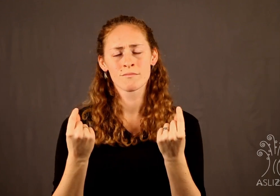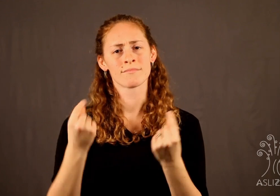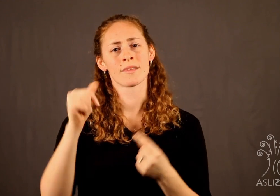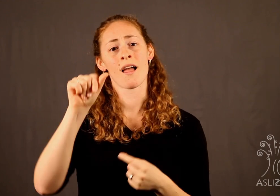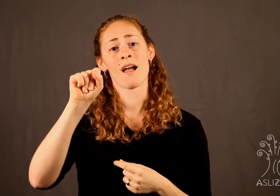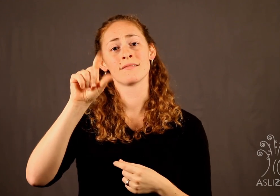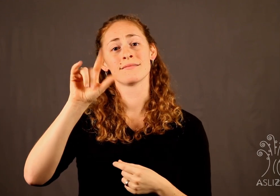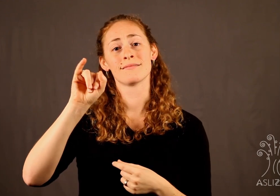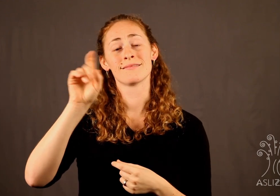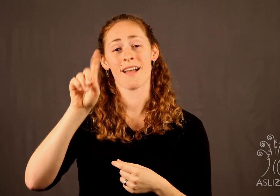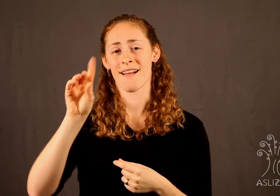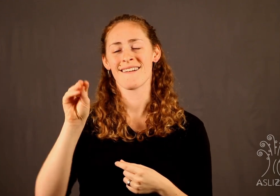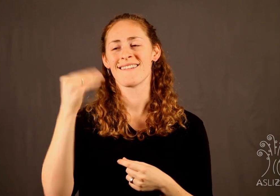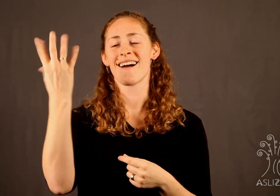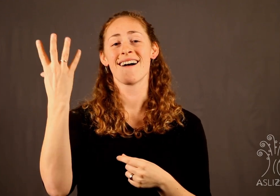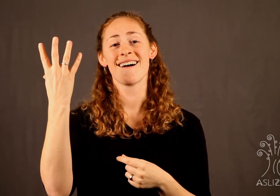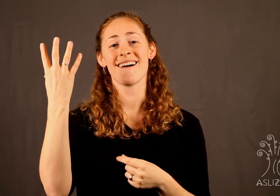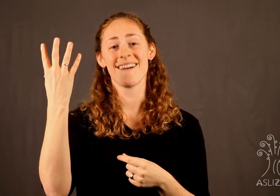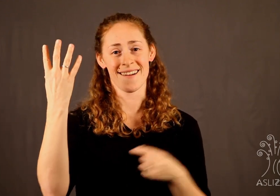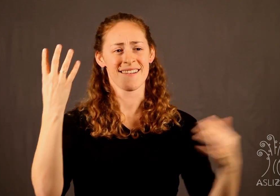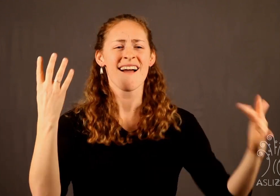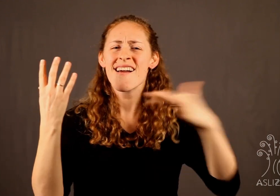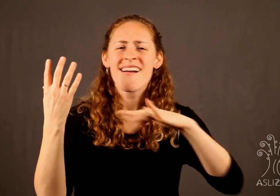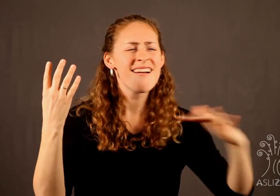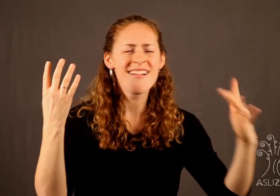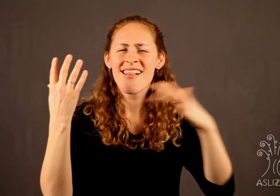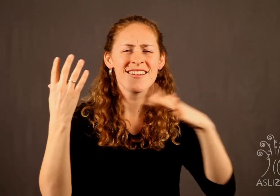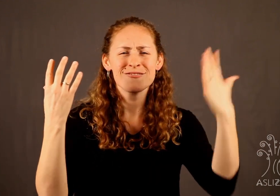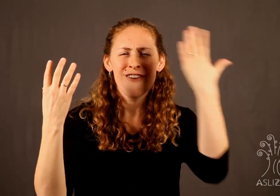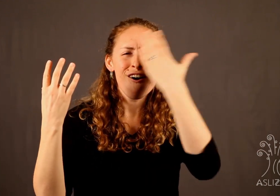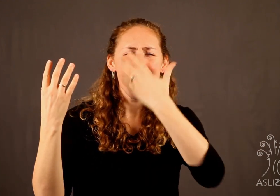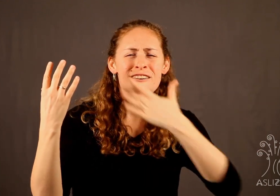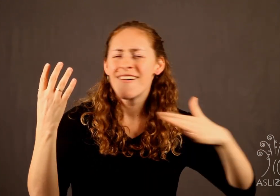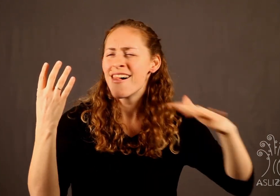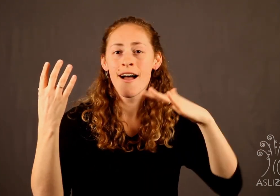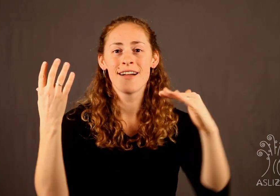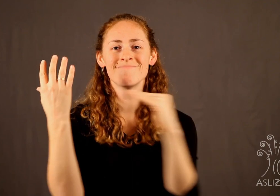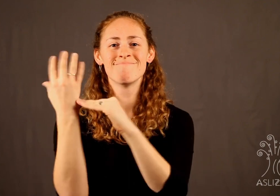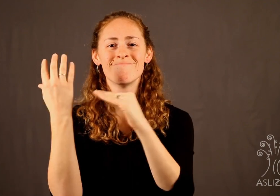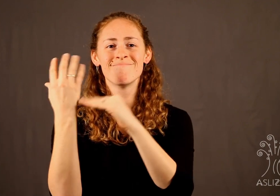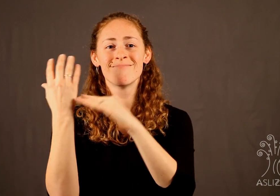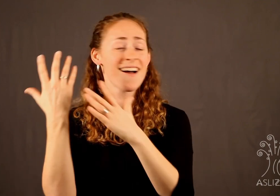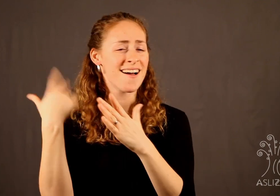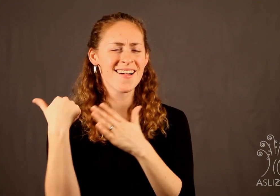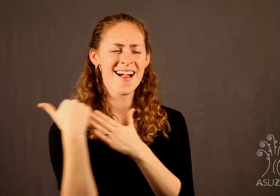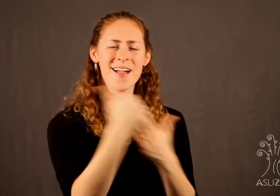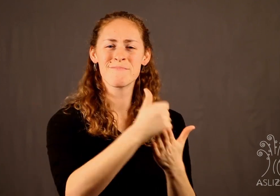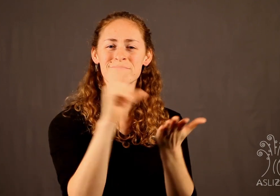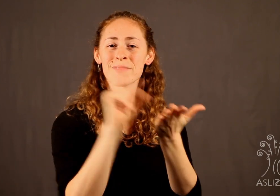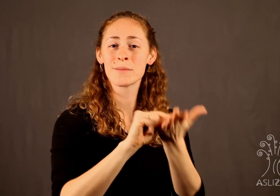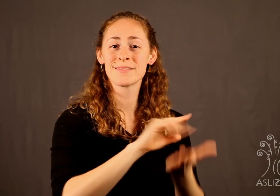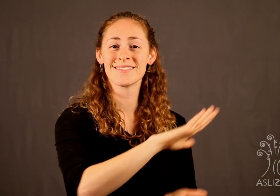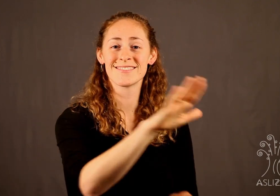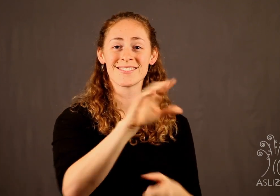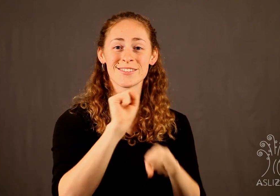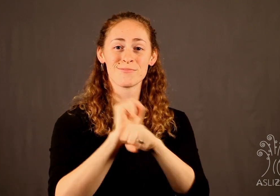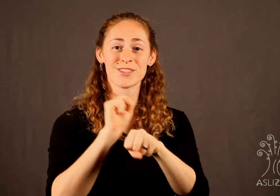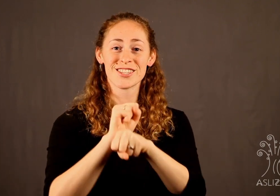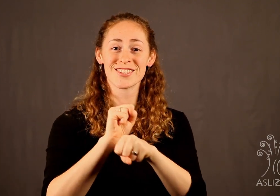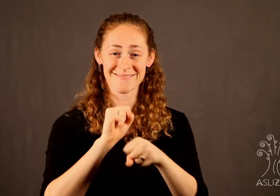ASLized hopes its existence will shine the light brightly enough for them to connect to us so we can provide them with the tools.